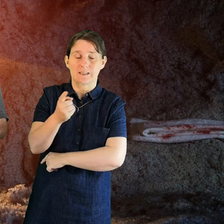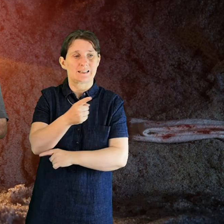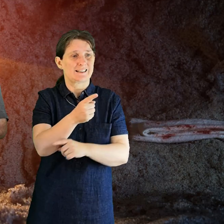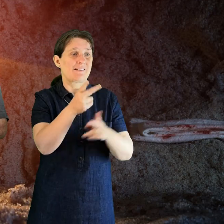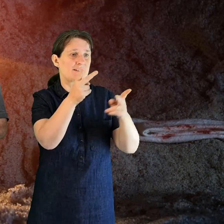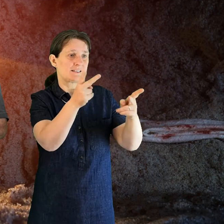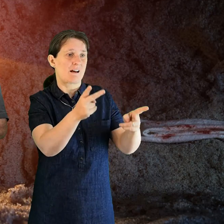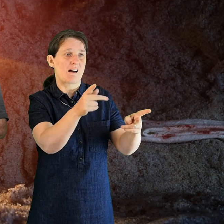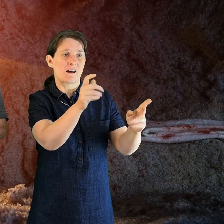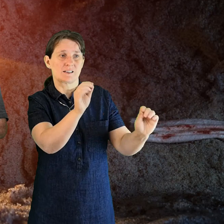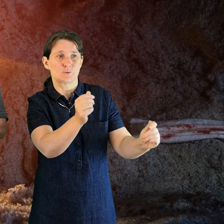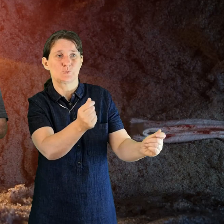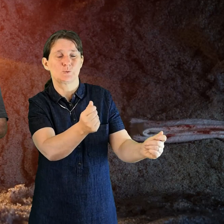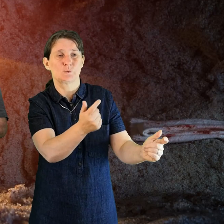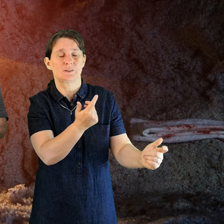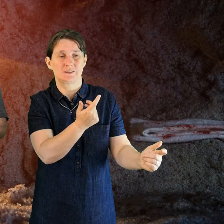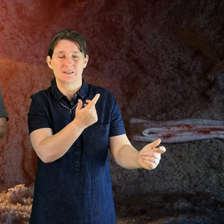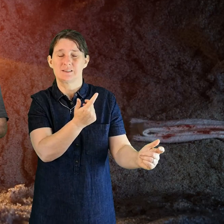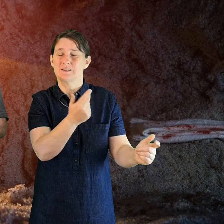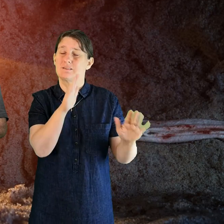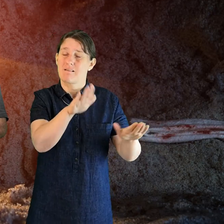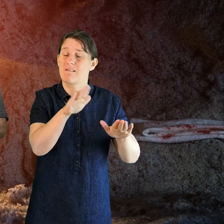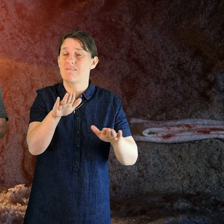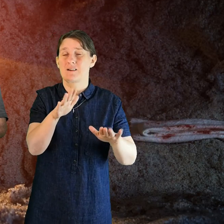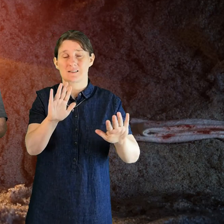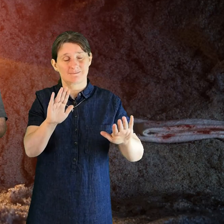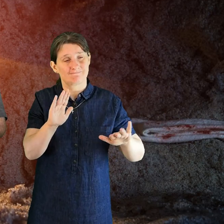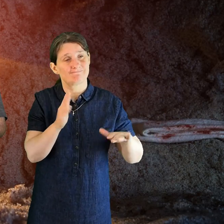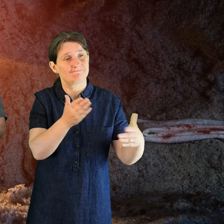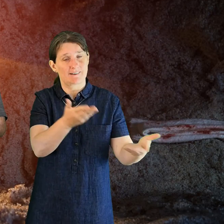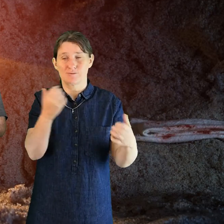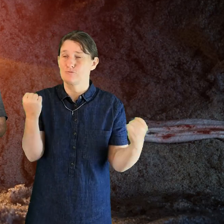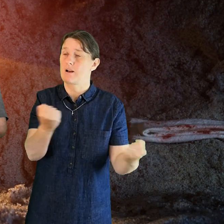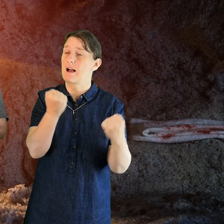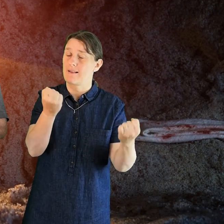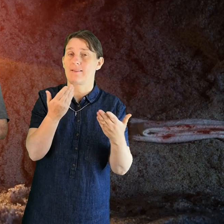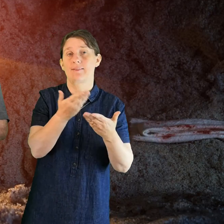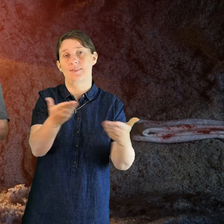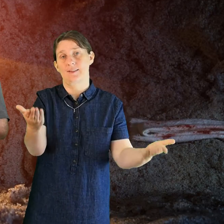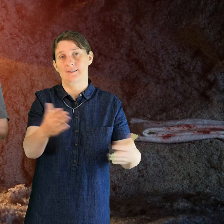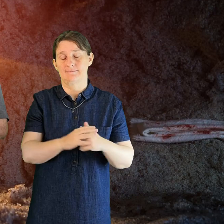to comfort and to strengthen them and we pray and give thanks